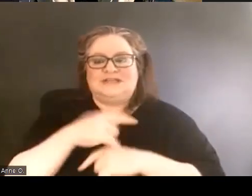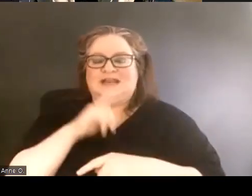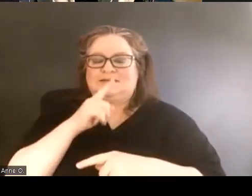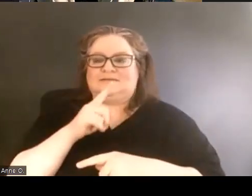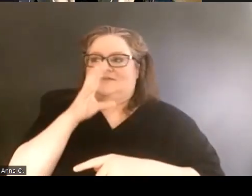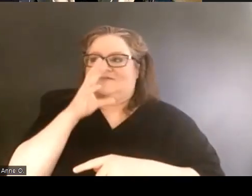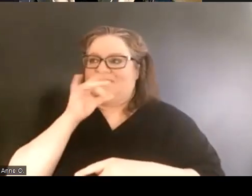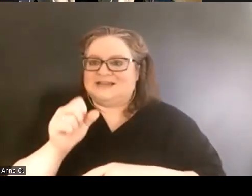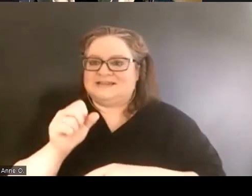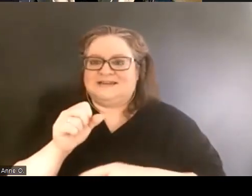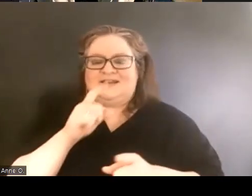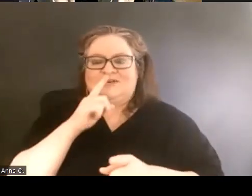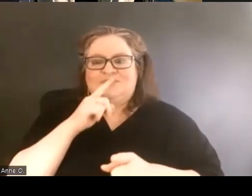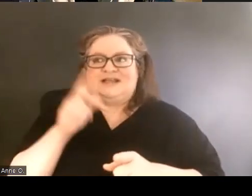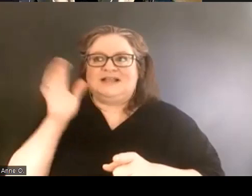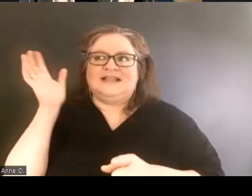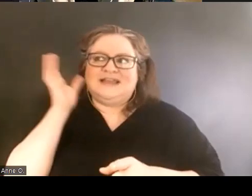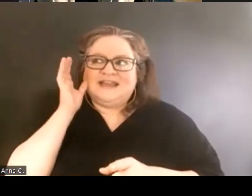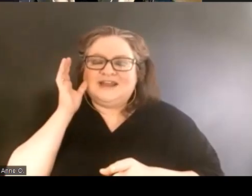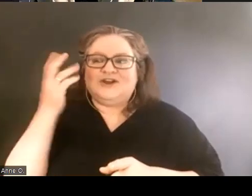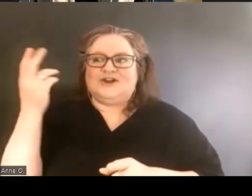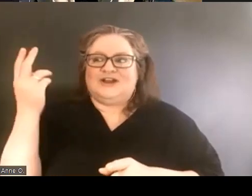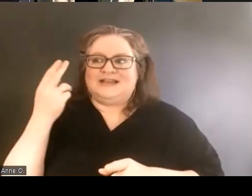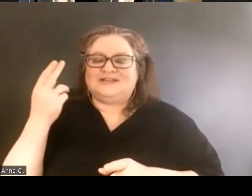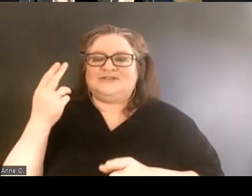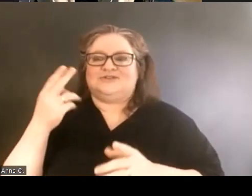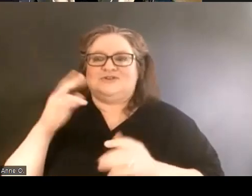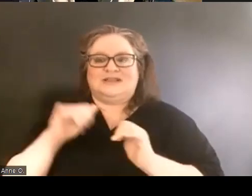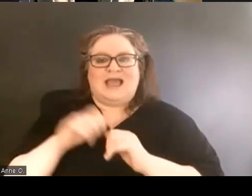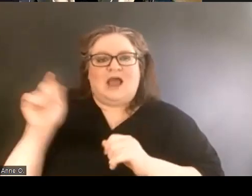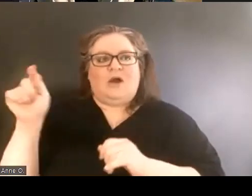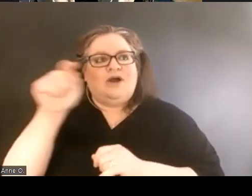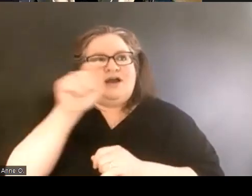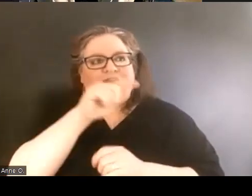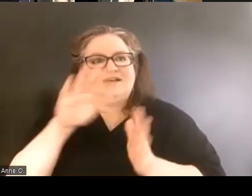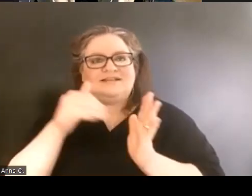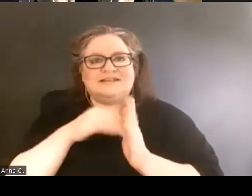And it's been so fascinating to hear the histories of how those centers came about, each one so differently.